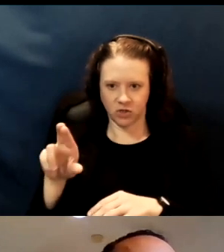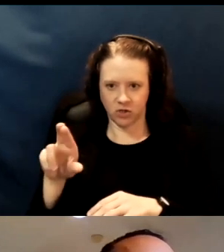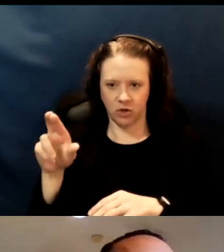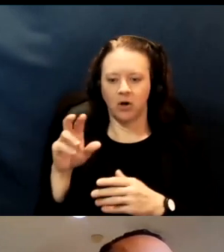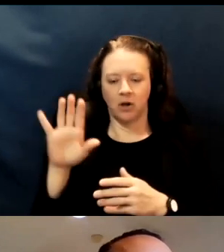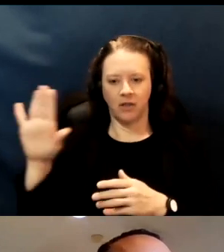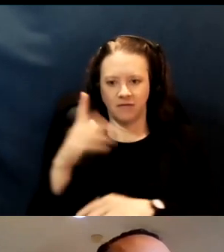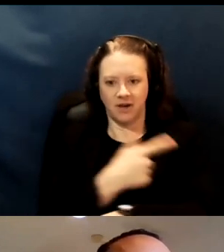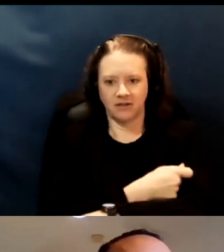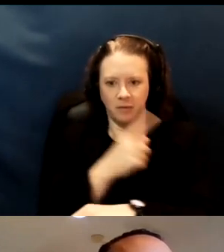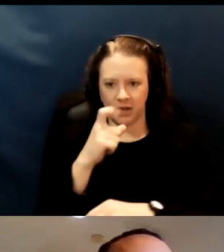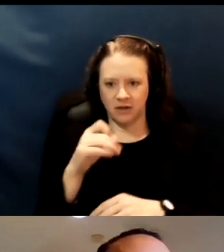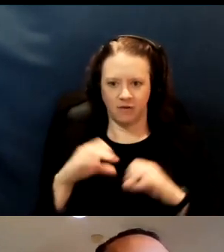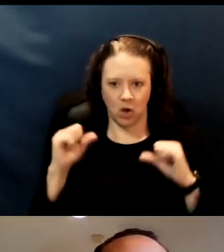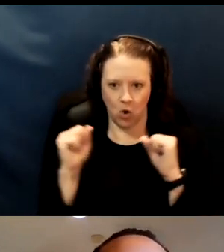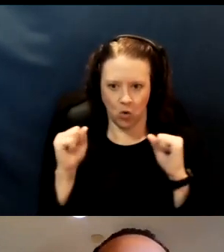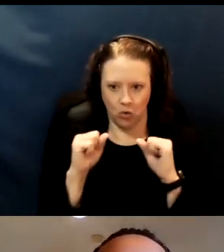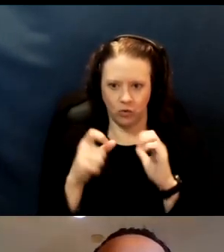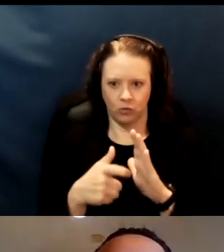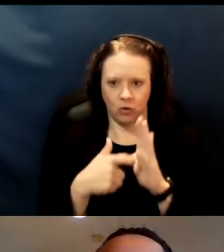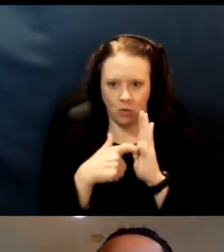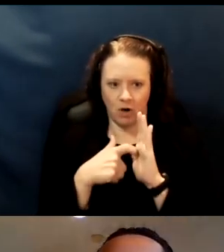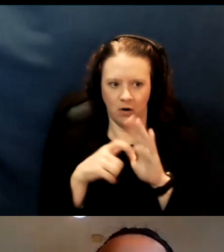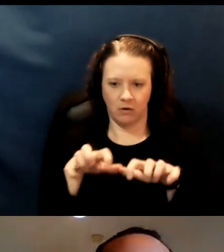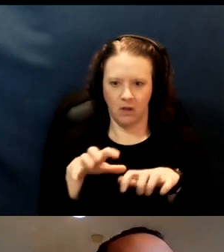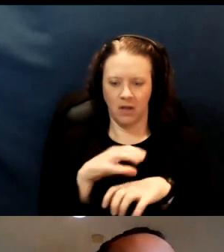and some of the other infield logistics that are required.